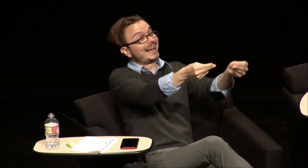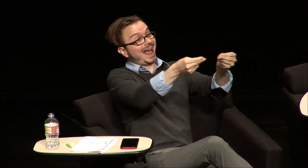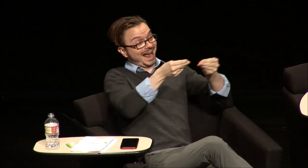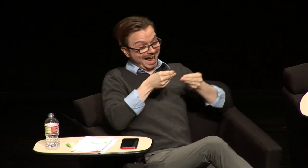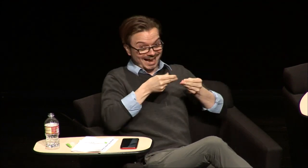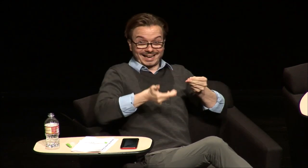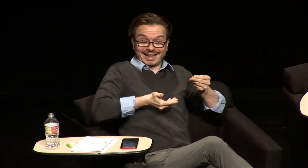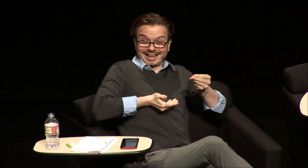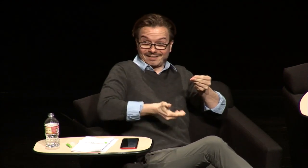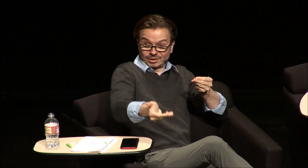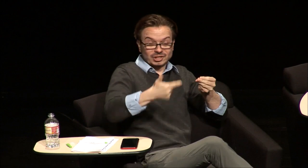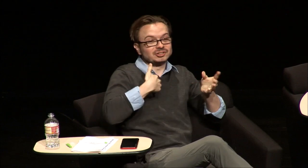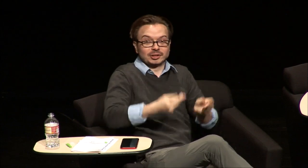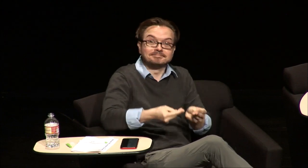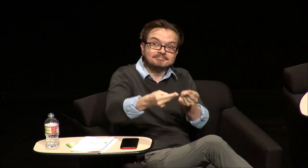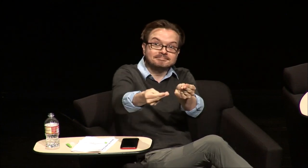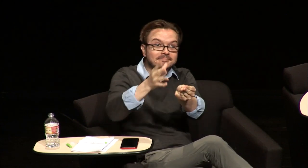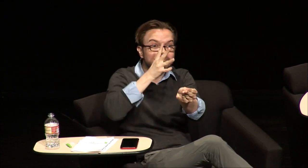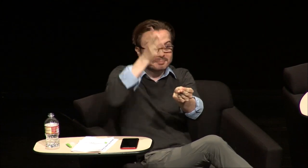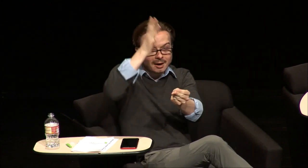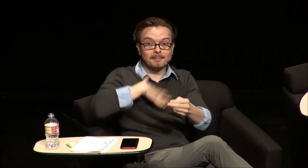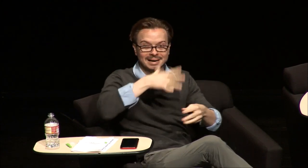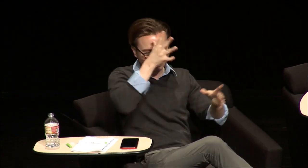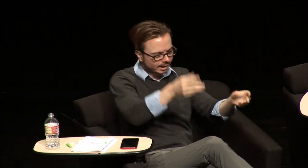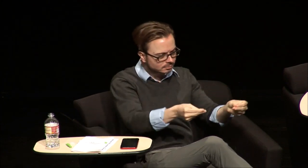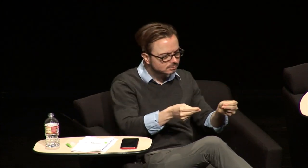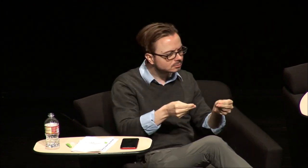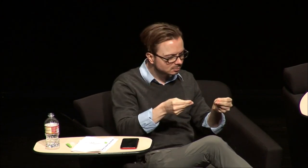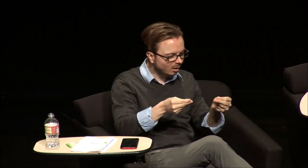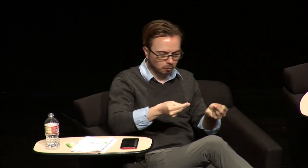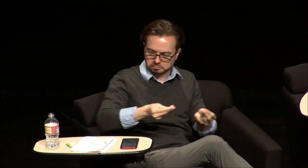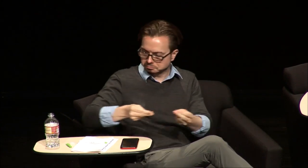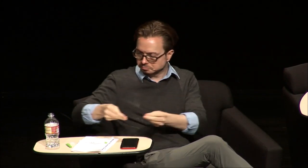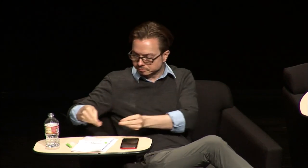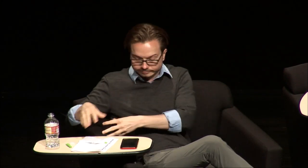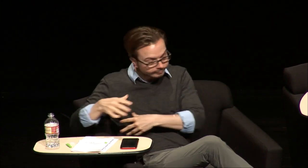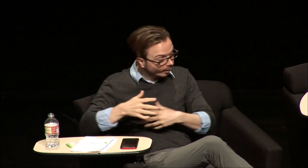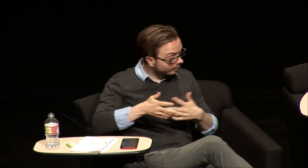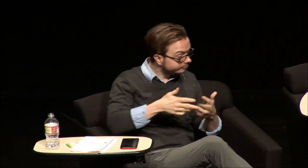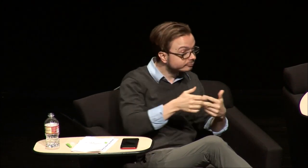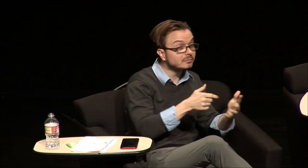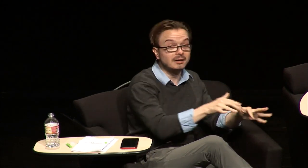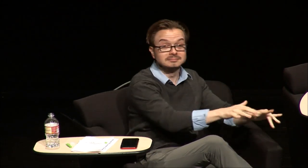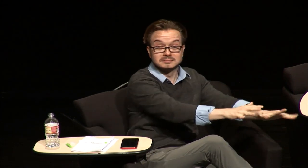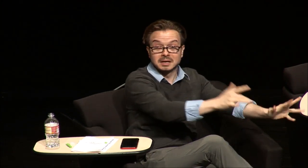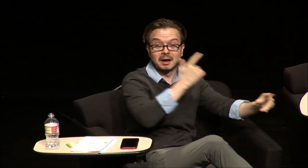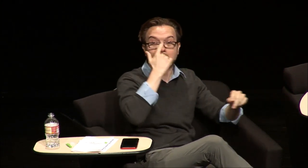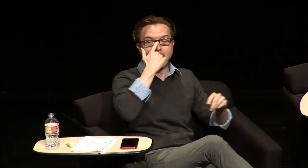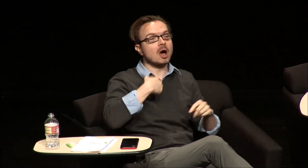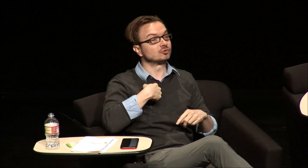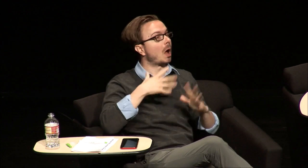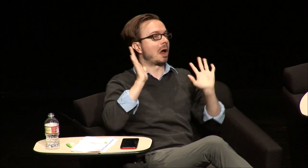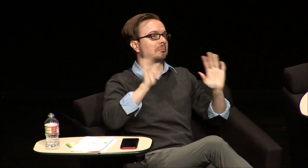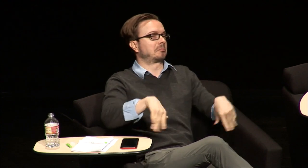that I mean so I mean they gave me an invitation to give my parents and my parents were like cool so there's a thing at your school whatever and so I